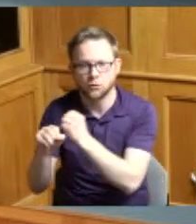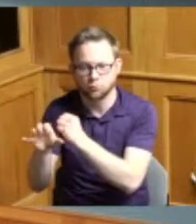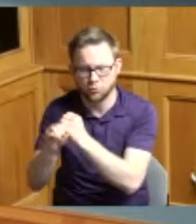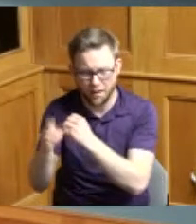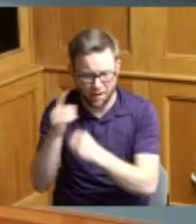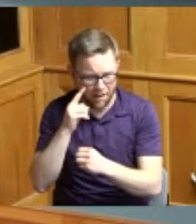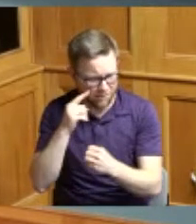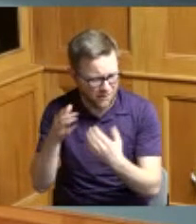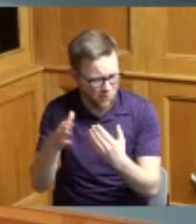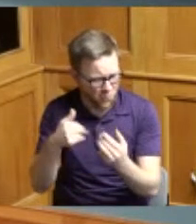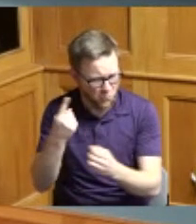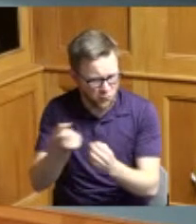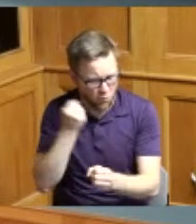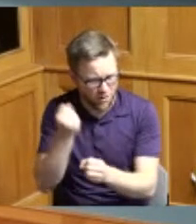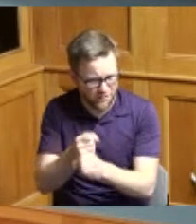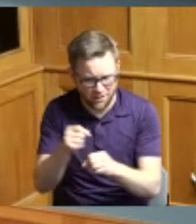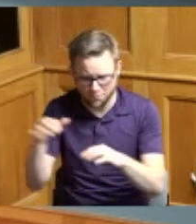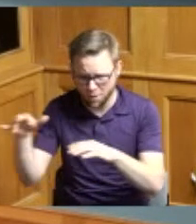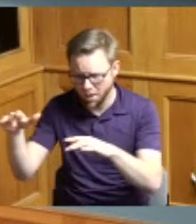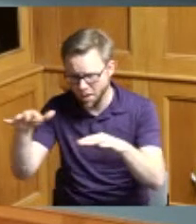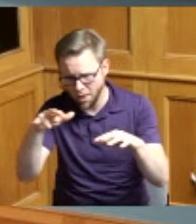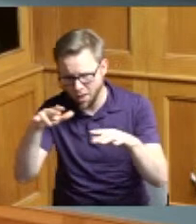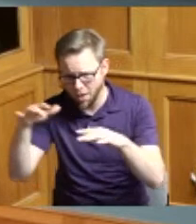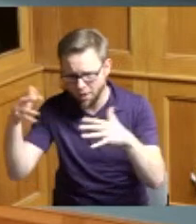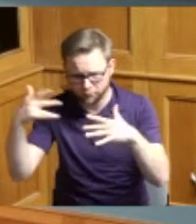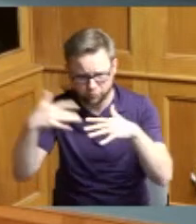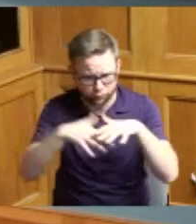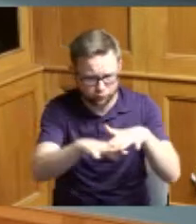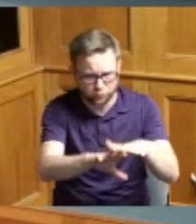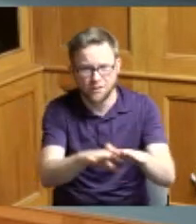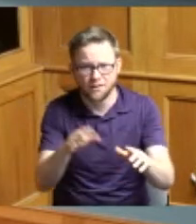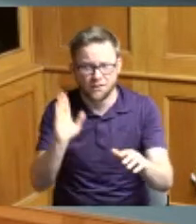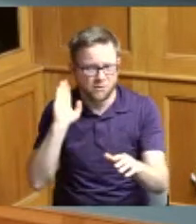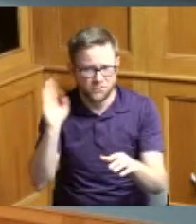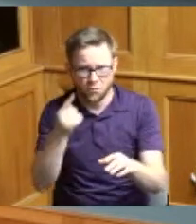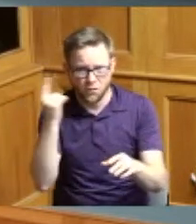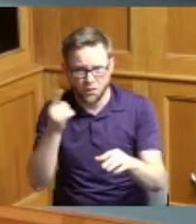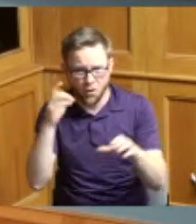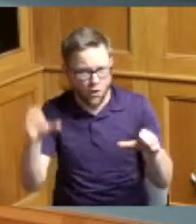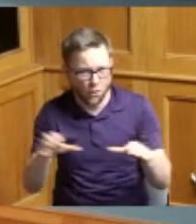to get all that together and they always do that for whoever's running for within the Super Bowl